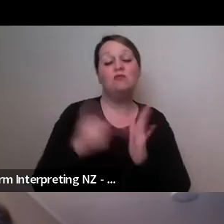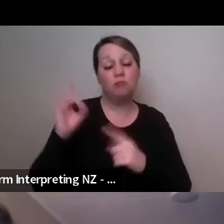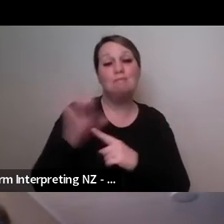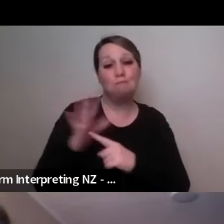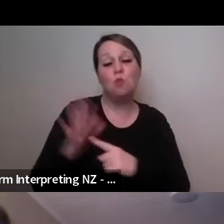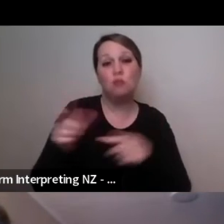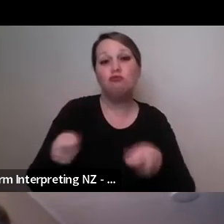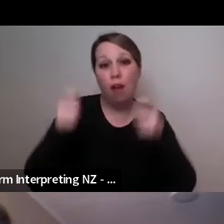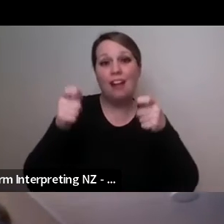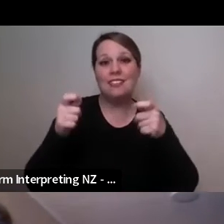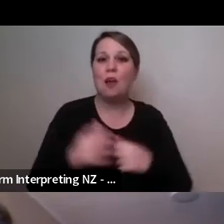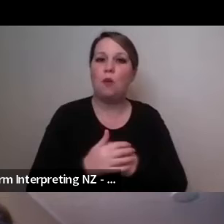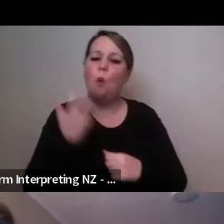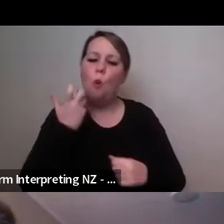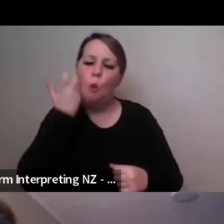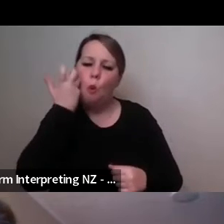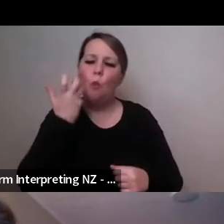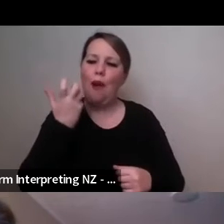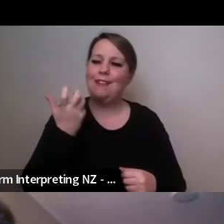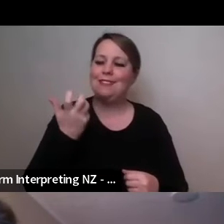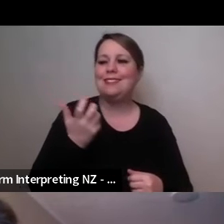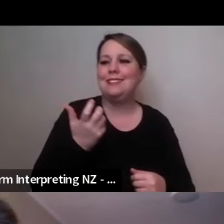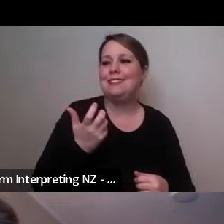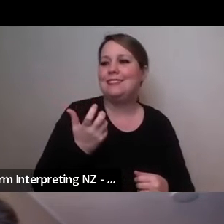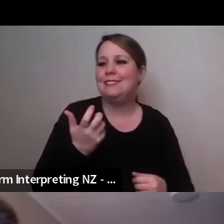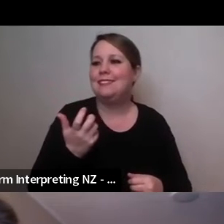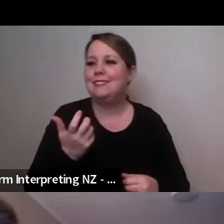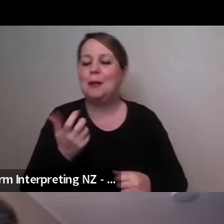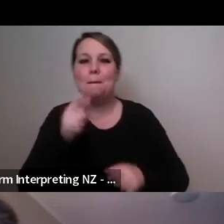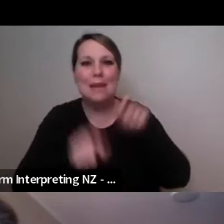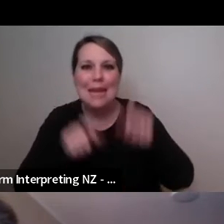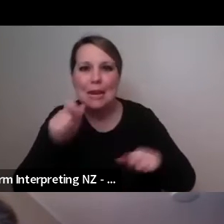evolving you know as people as humans as somebody with a disability every day